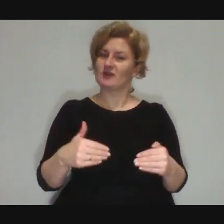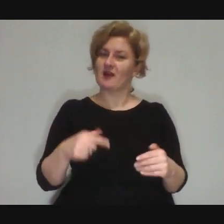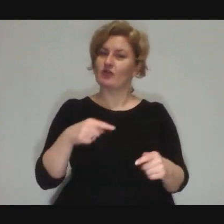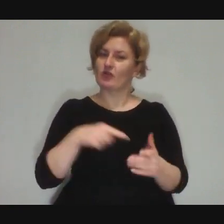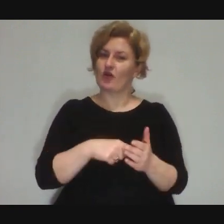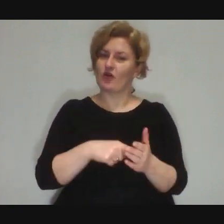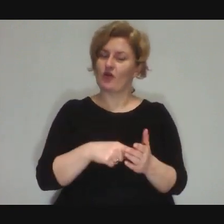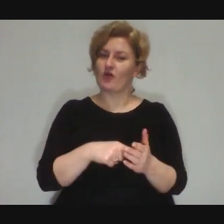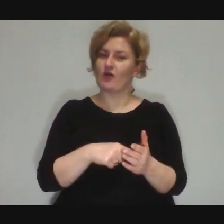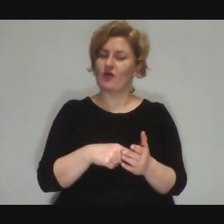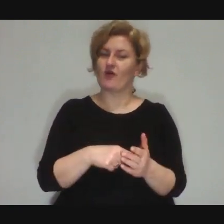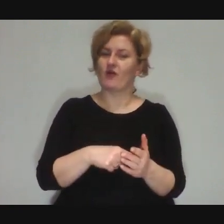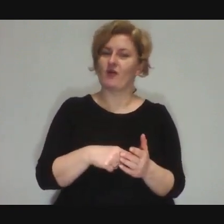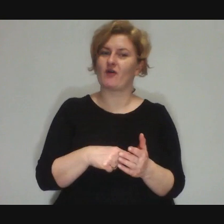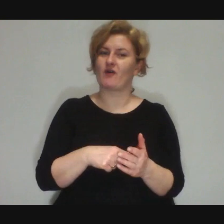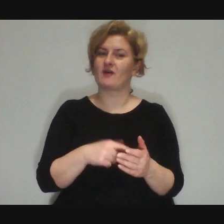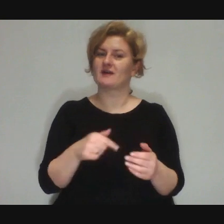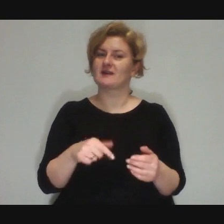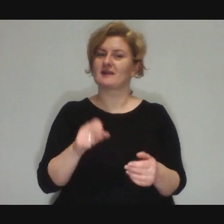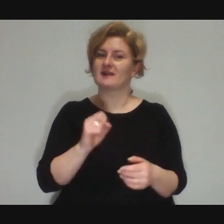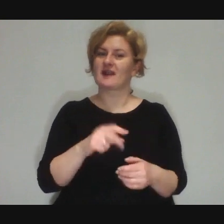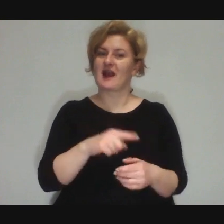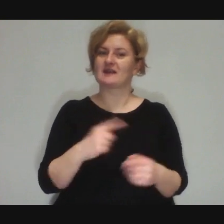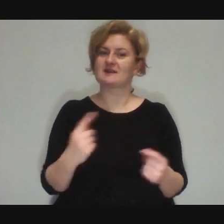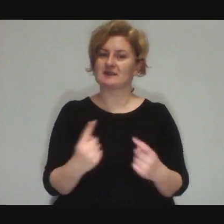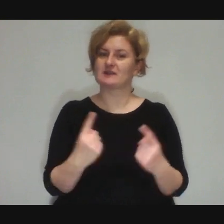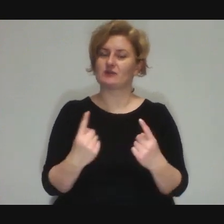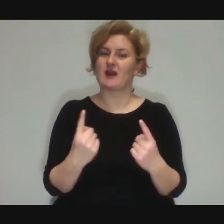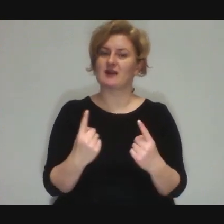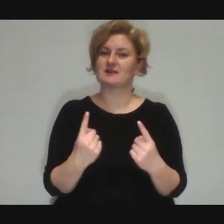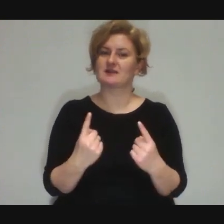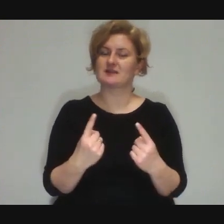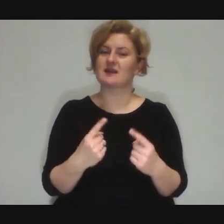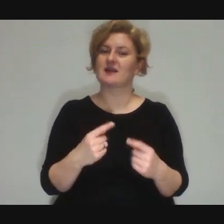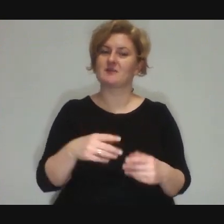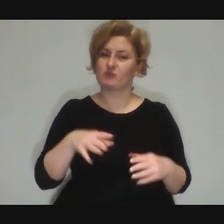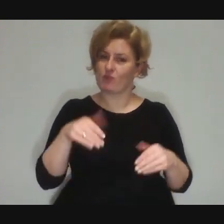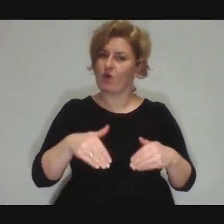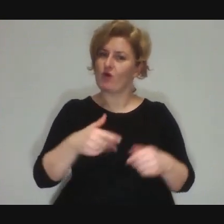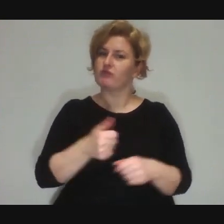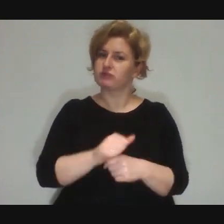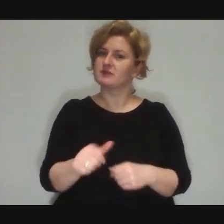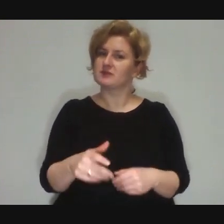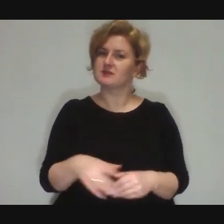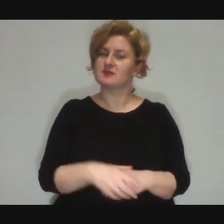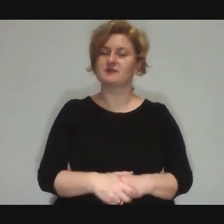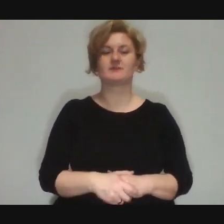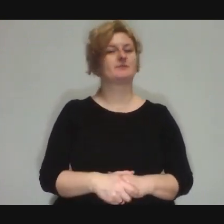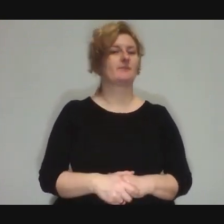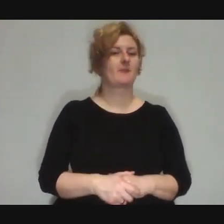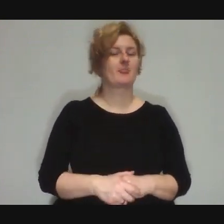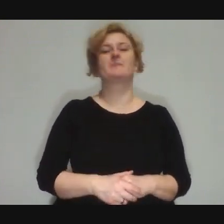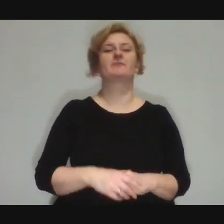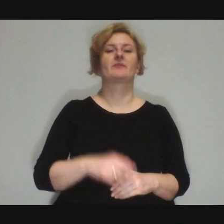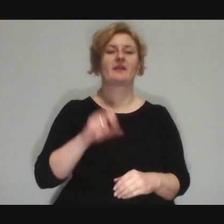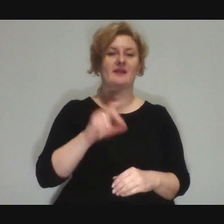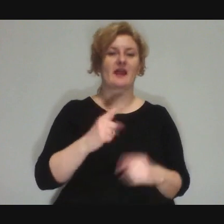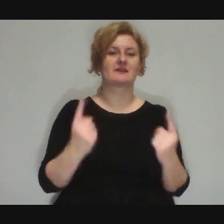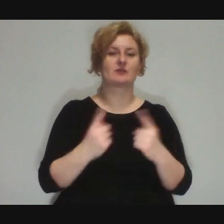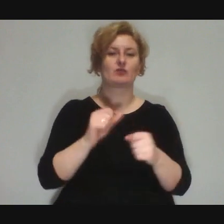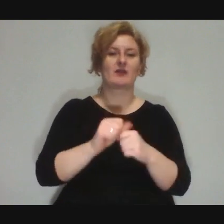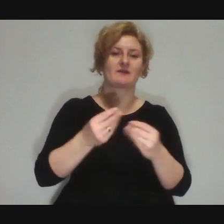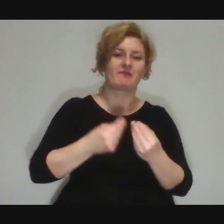such situations can happen and sometimes there are more such situations,